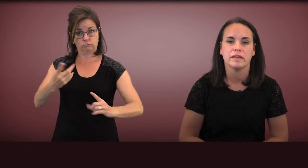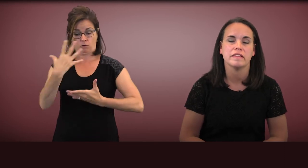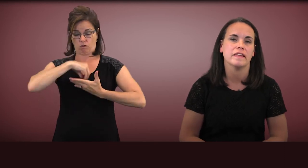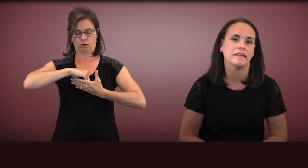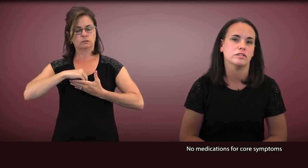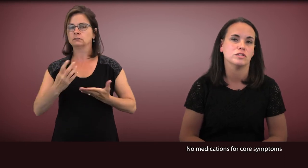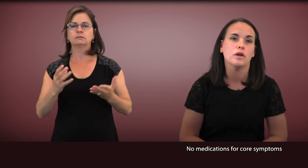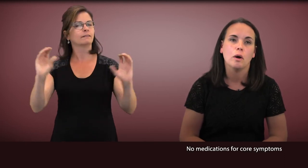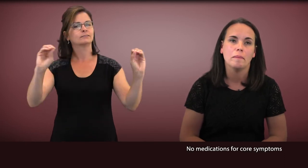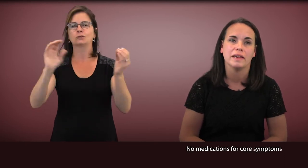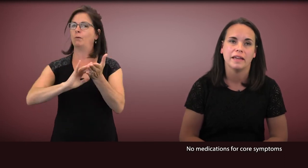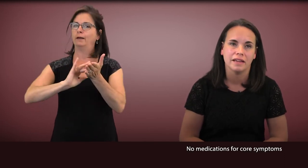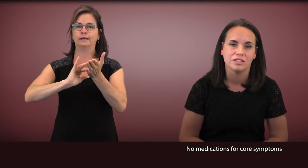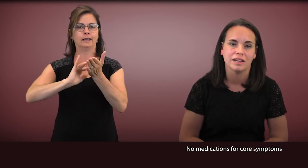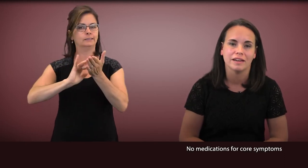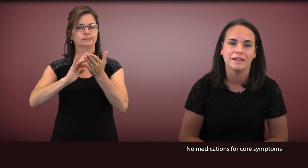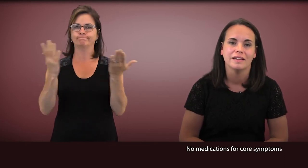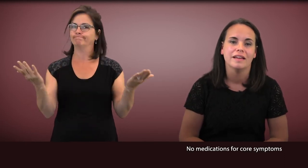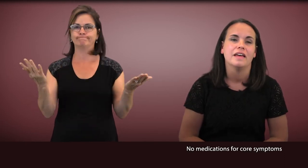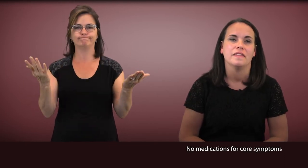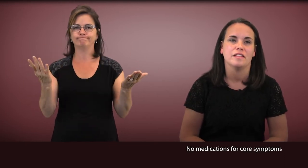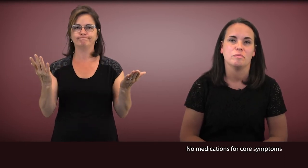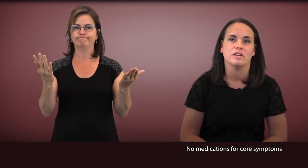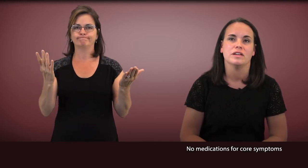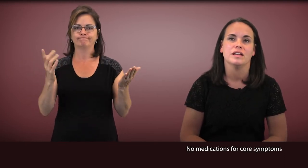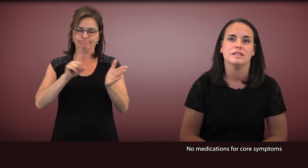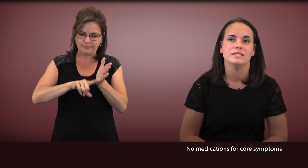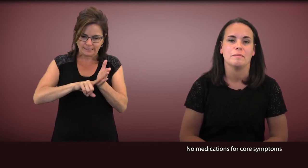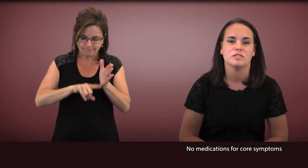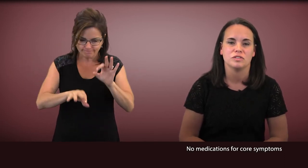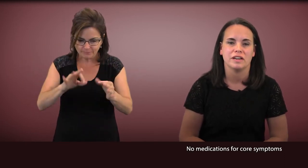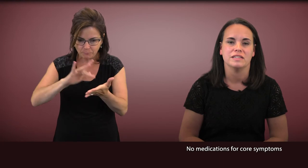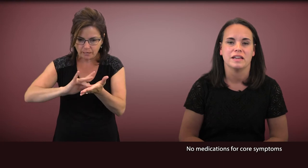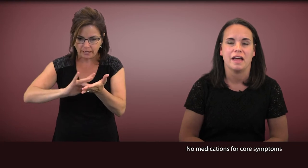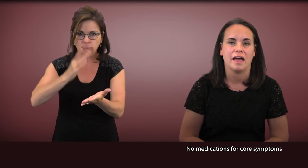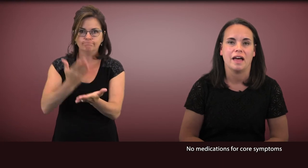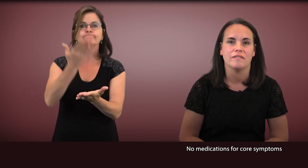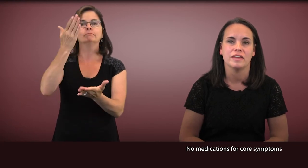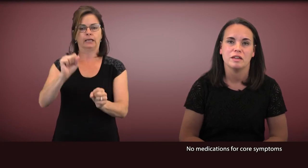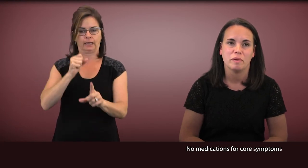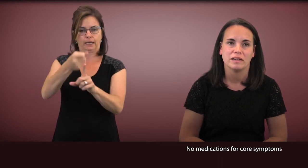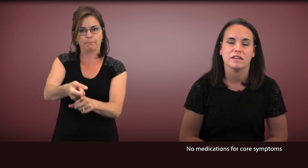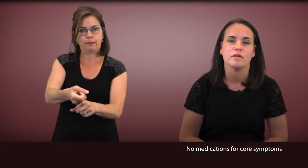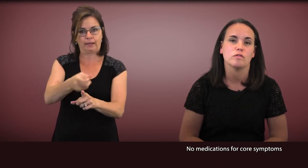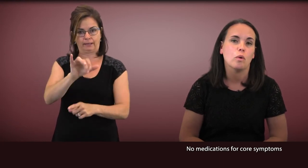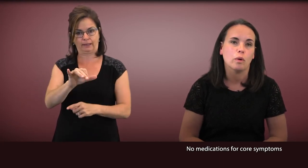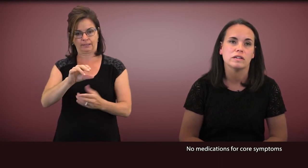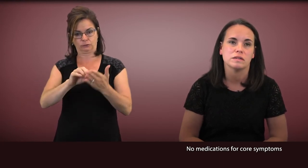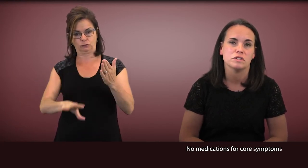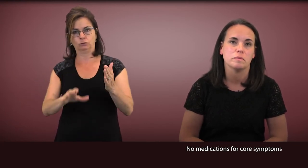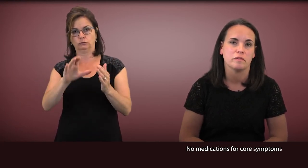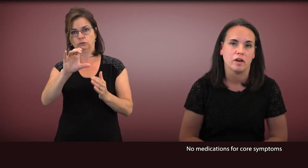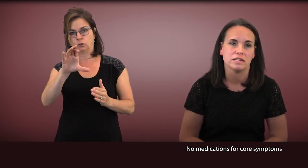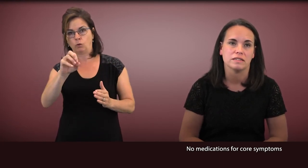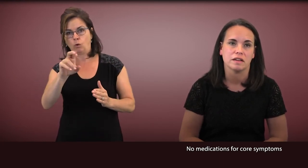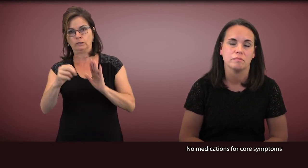is that there's no medication that's been demonstrated to have an impact on those core symptoms of autism